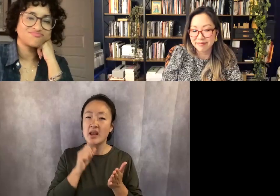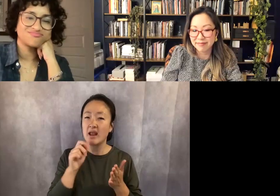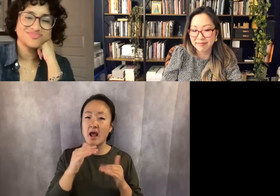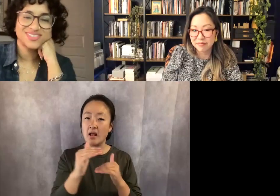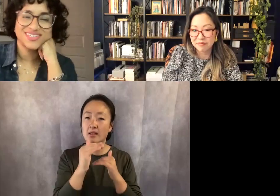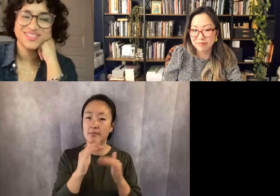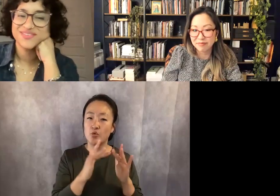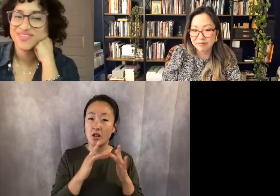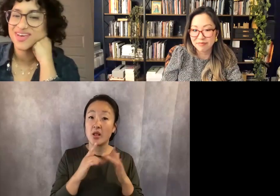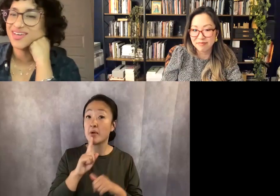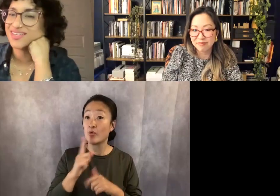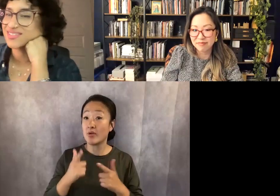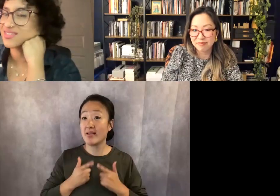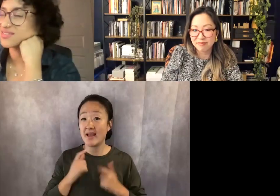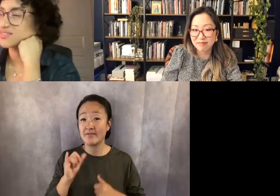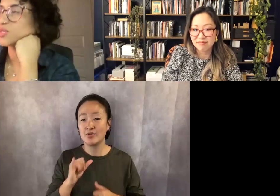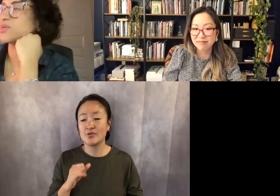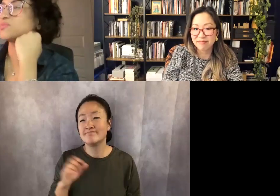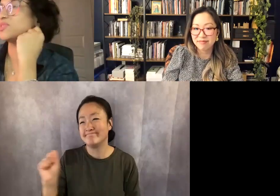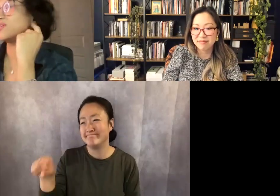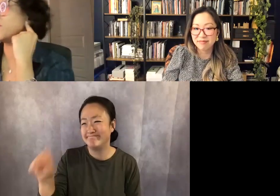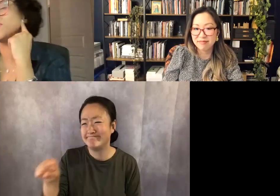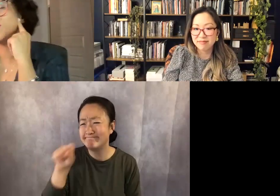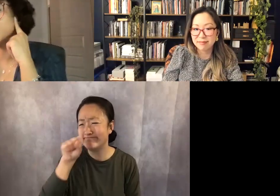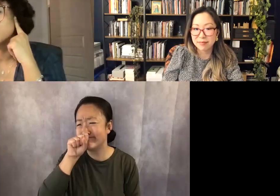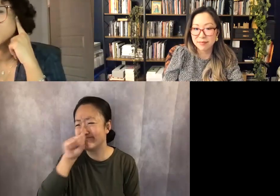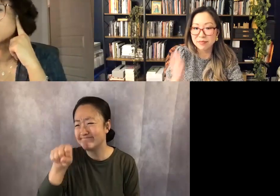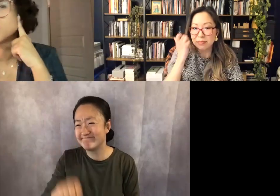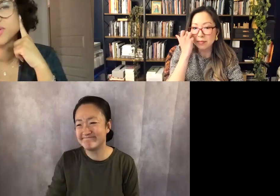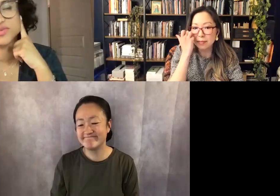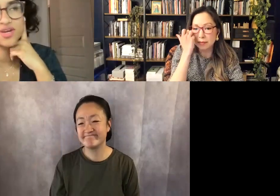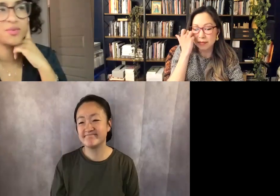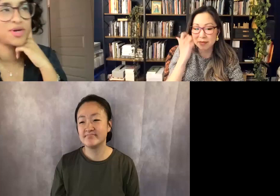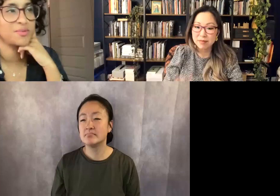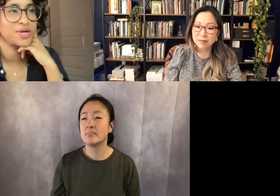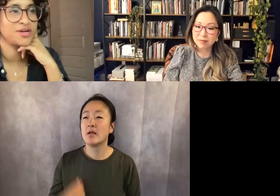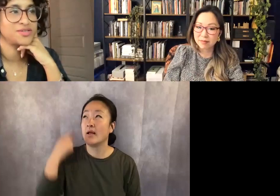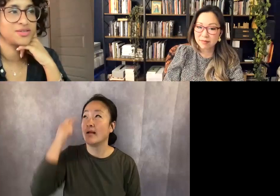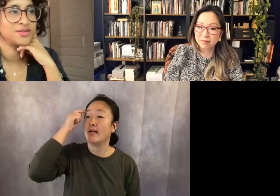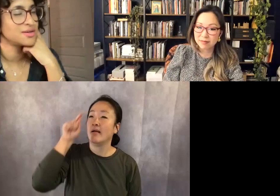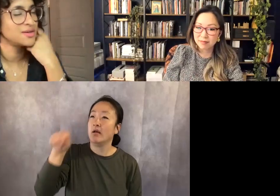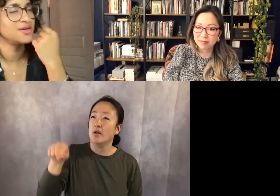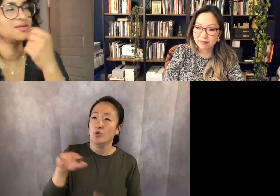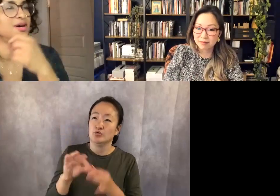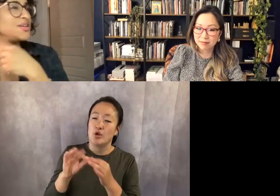I love that. It makes me think about, you know, I'll see that what you're saying about comparison.